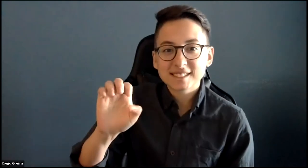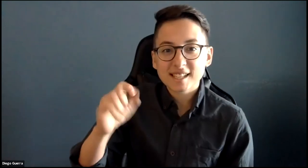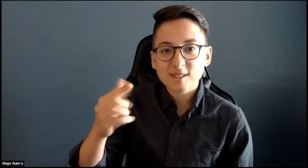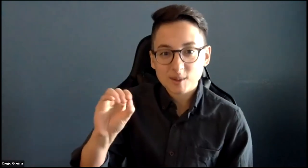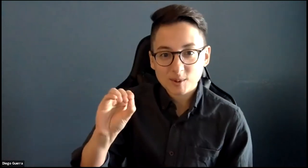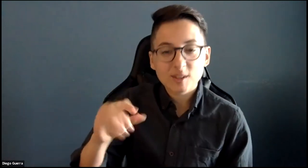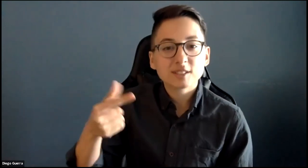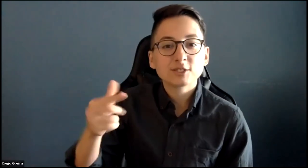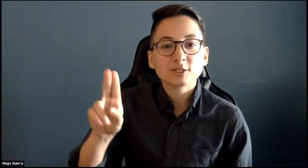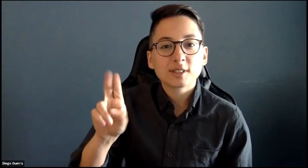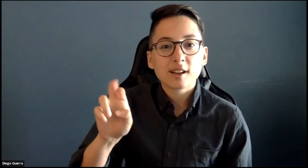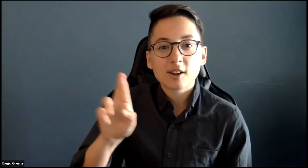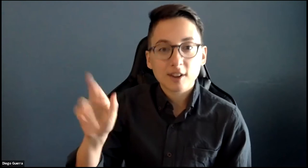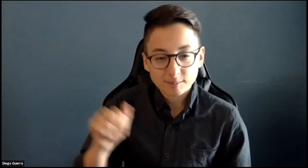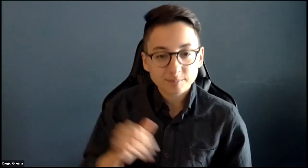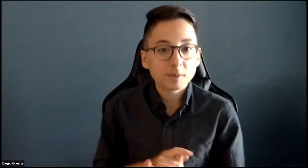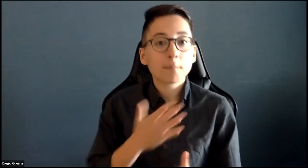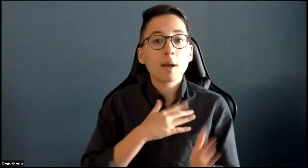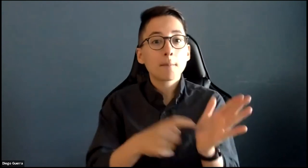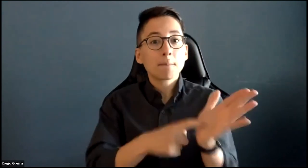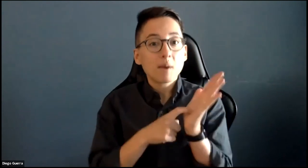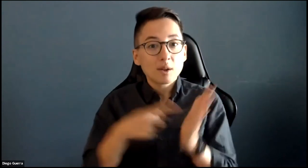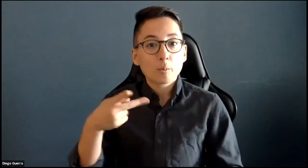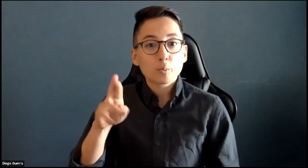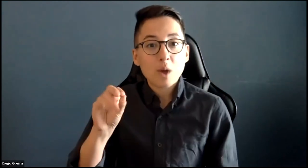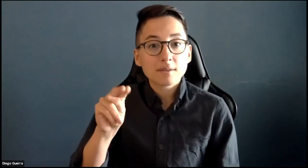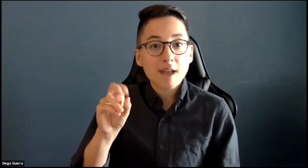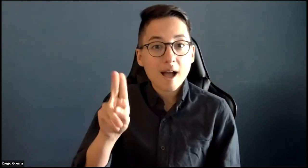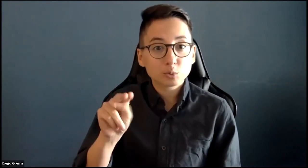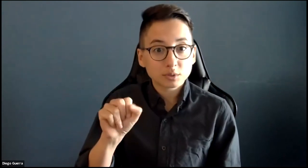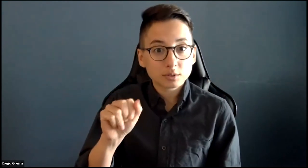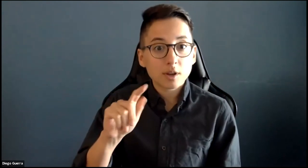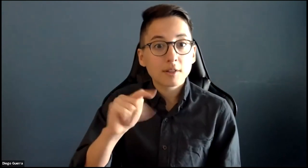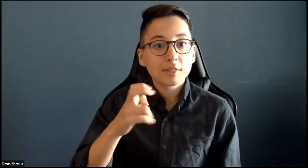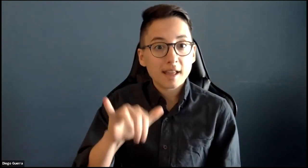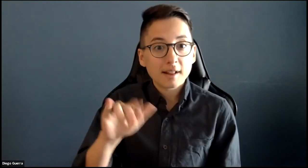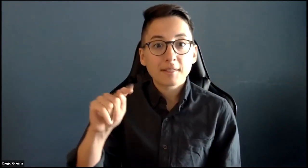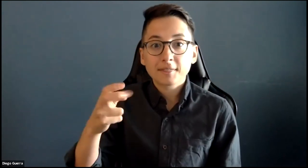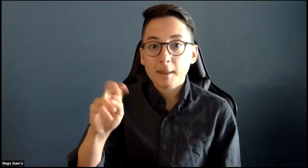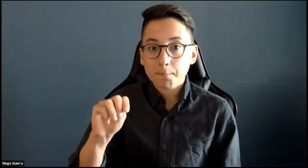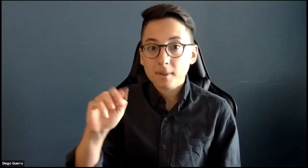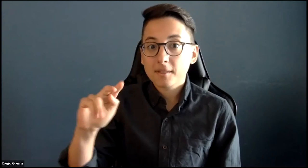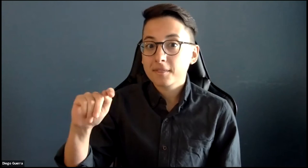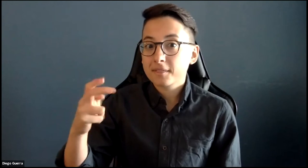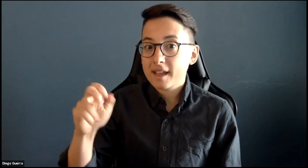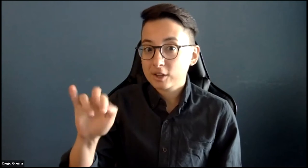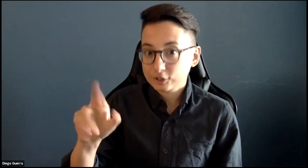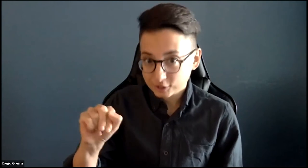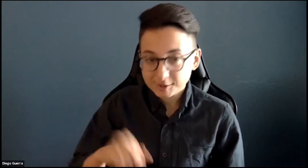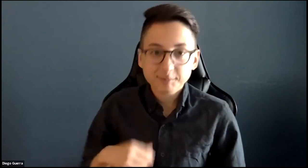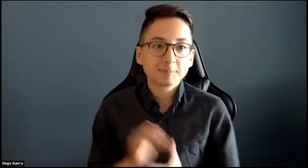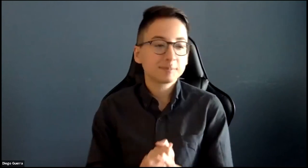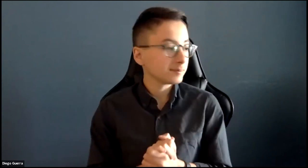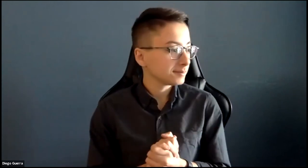My name is Diego Guerra, my mandatory pronouns are they, them, and theirs.